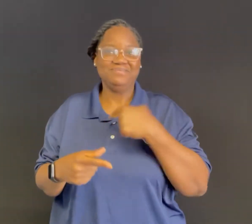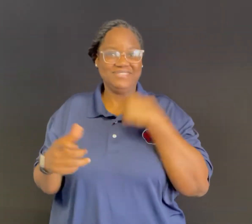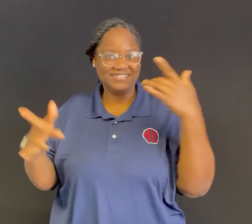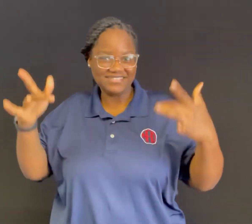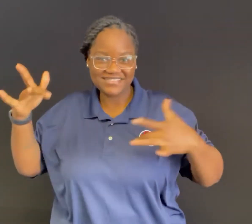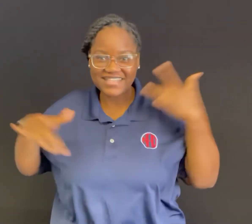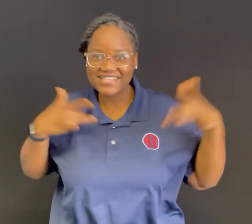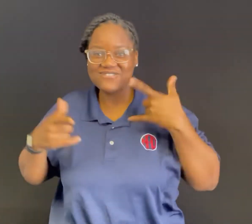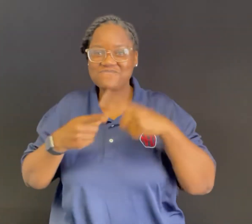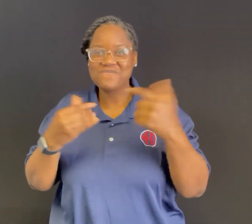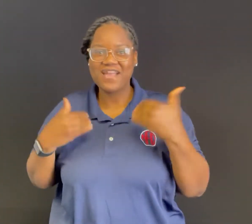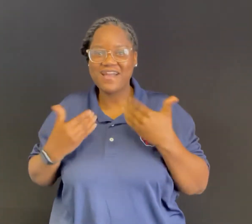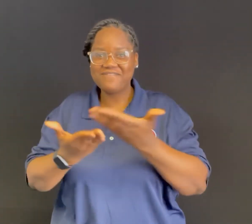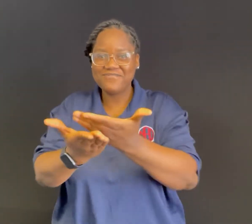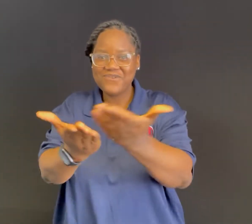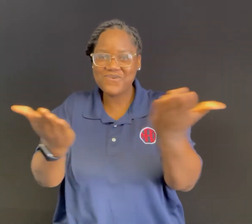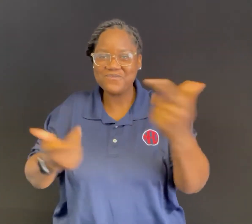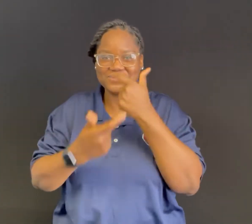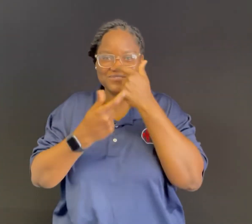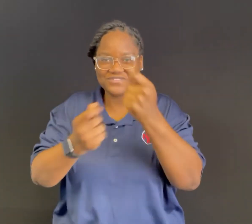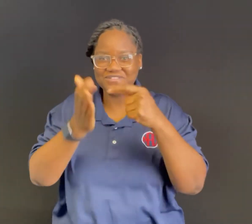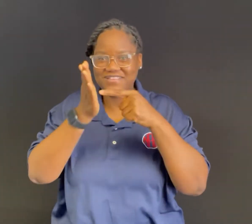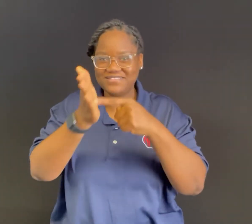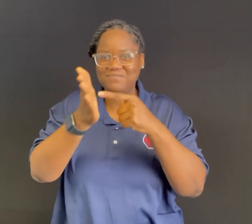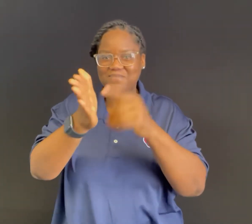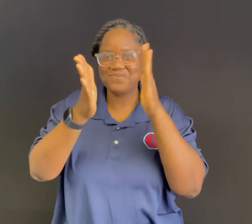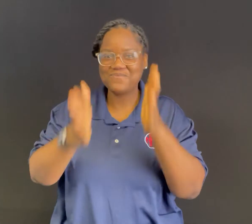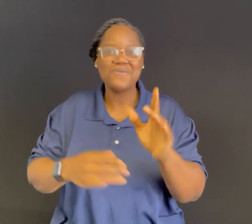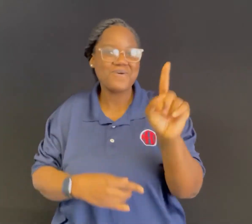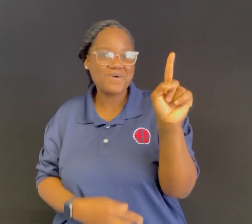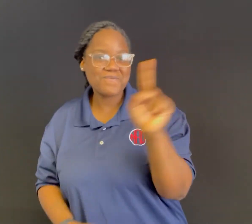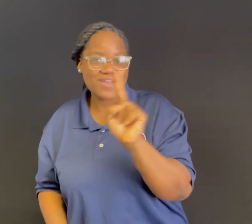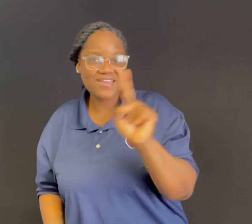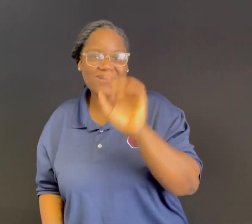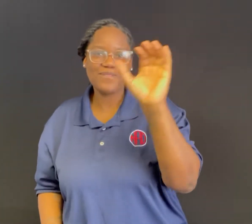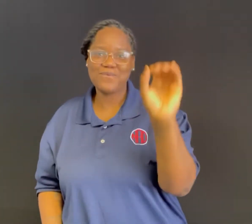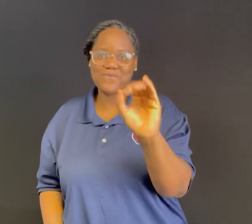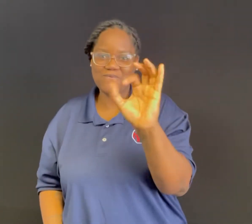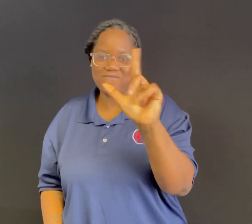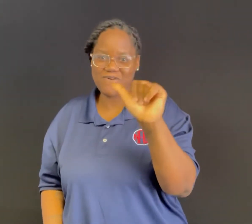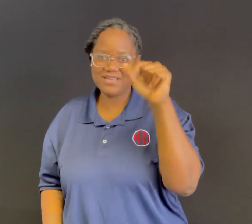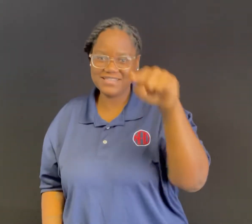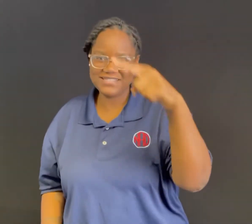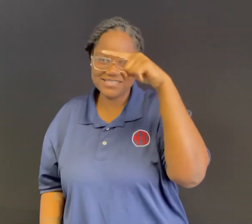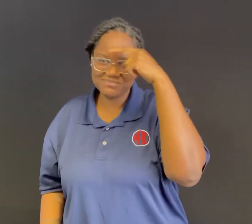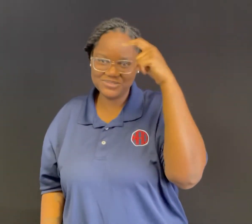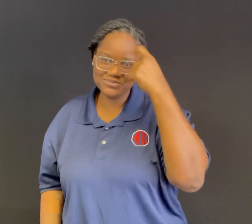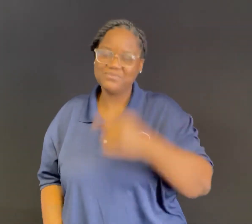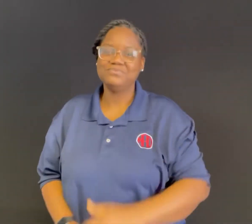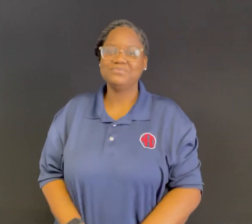I’m excited to invite interested exhibitors to Orlando, Florida this summer!